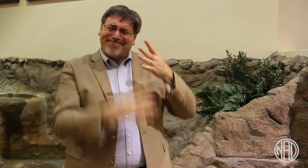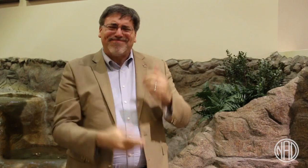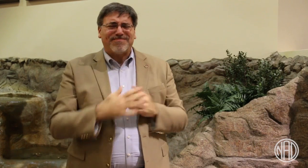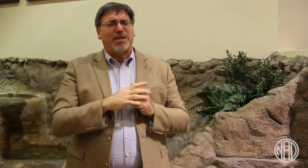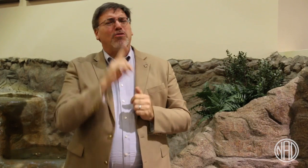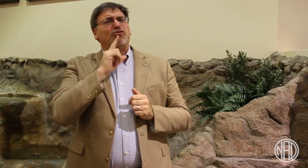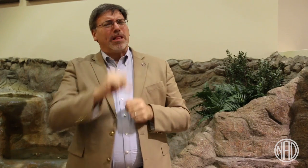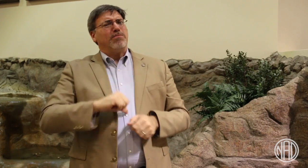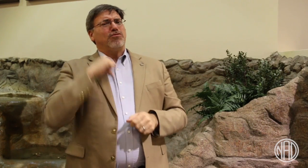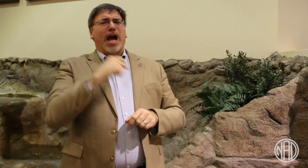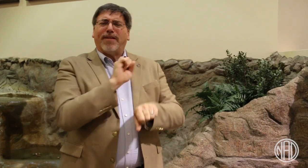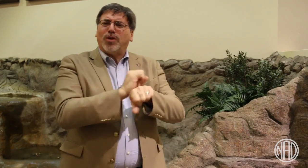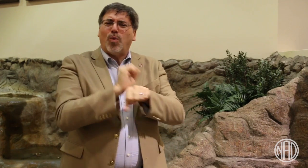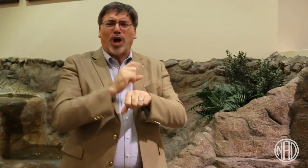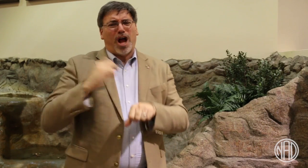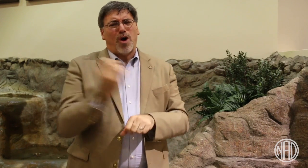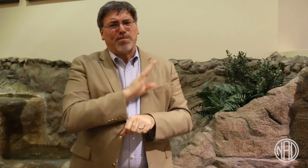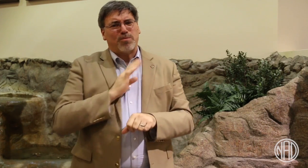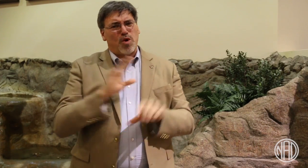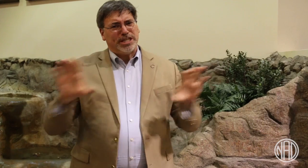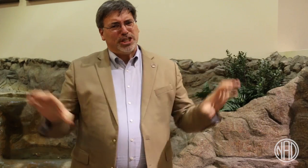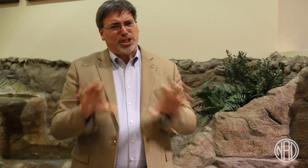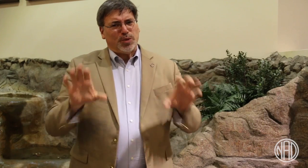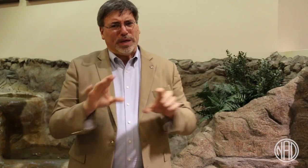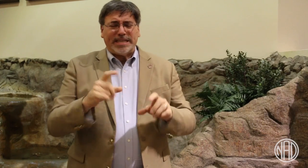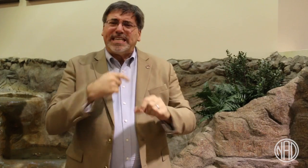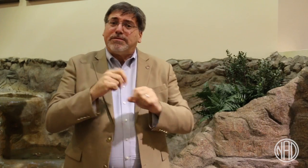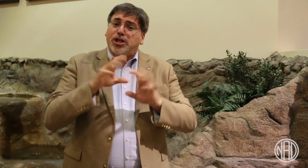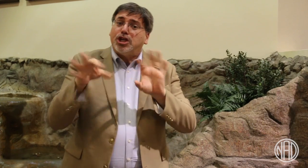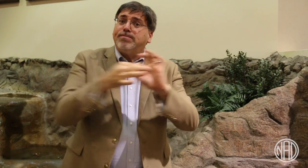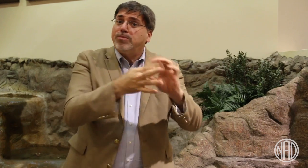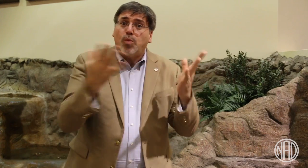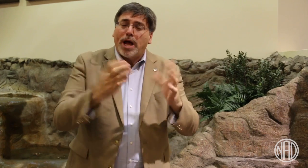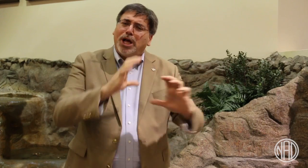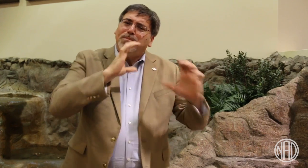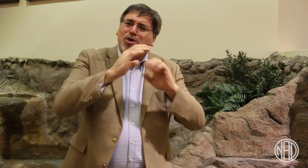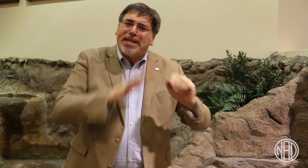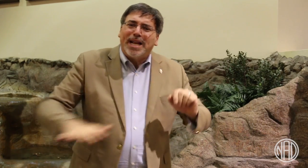I am really proud of the work the NAD Board is doing, and how we are communicating with the community.